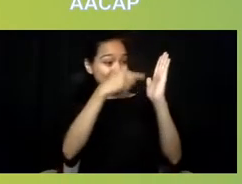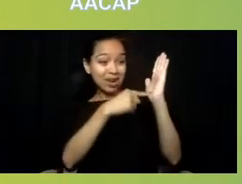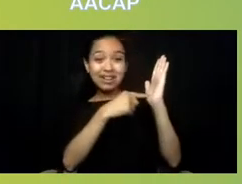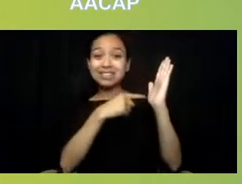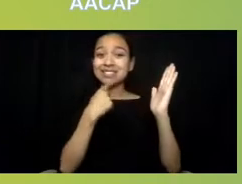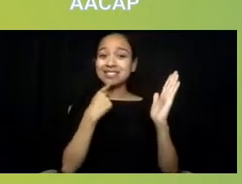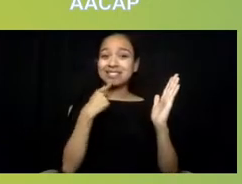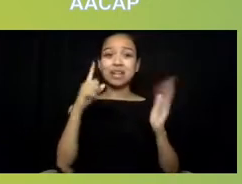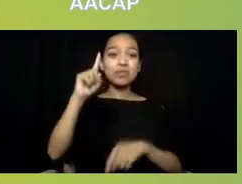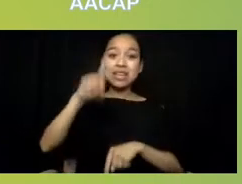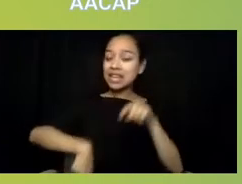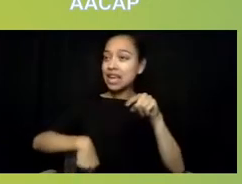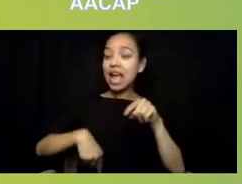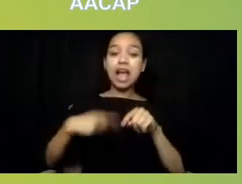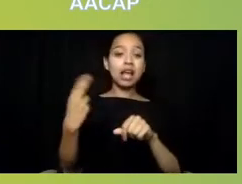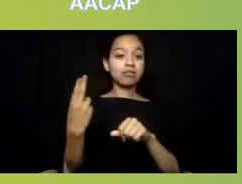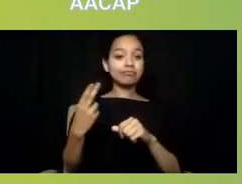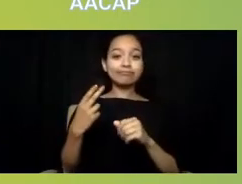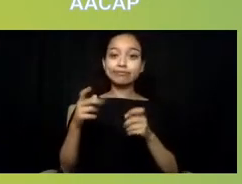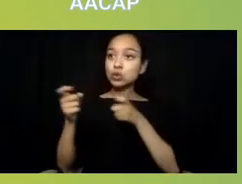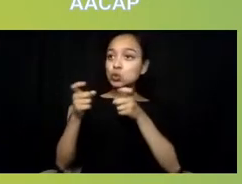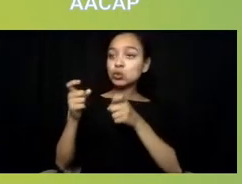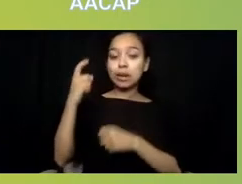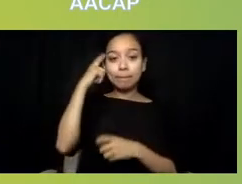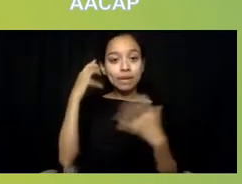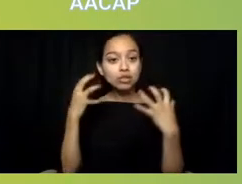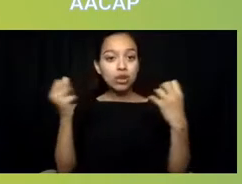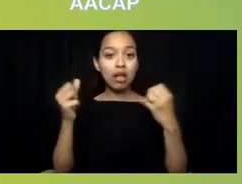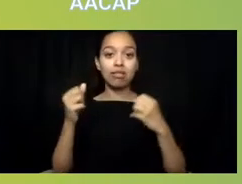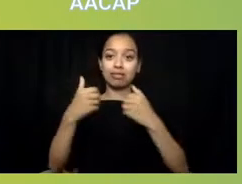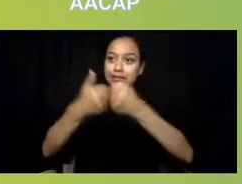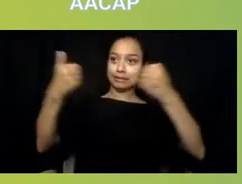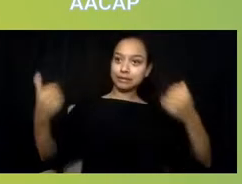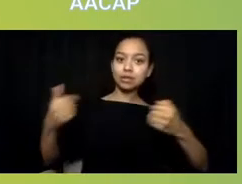to overall health and the way we reimburse it and treat it and the like,